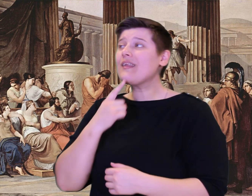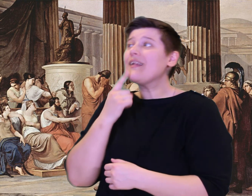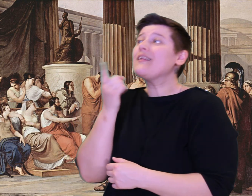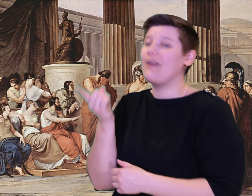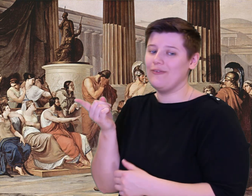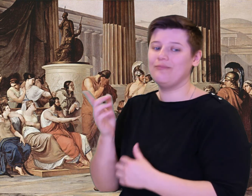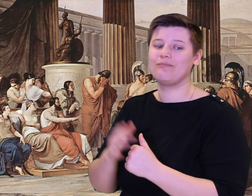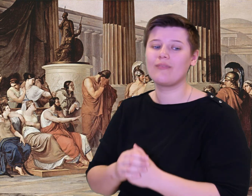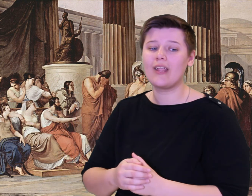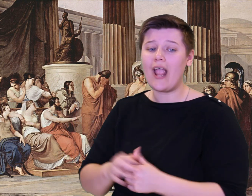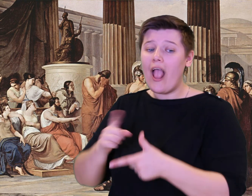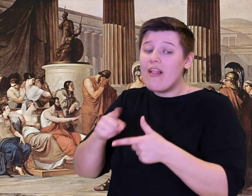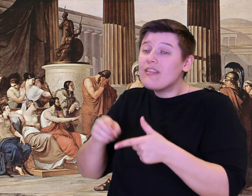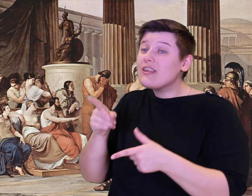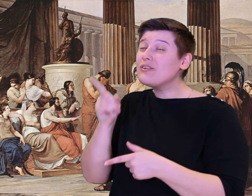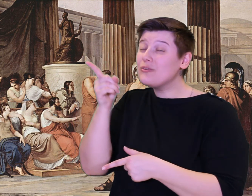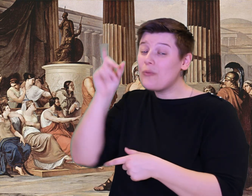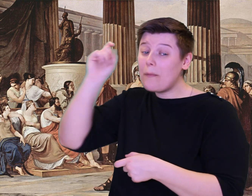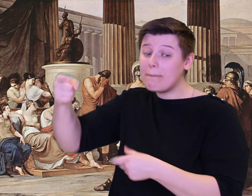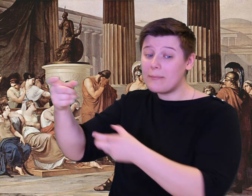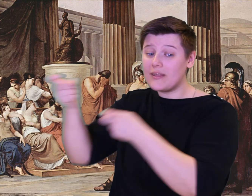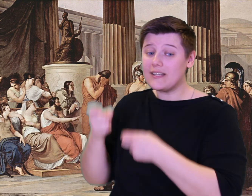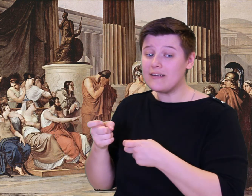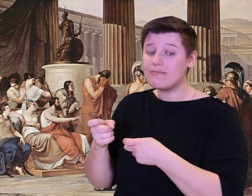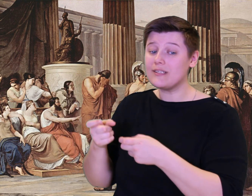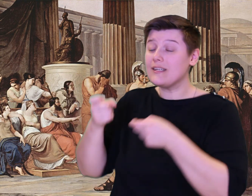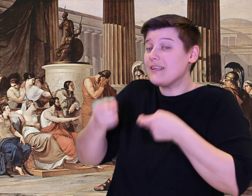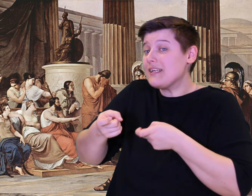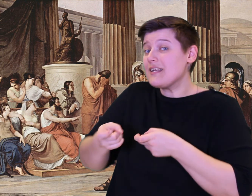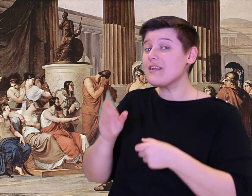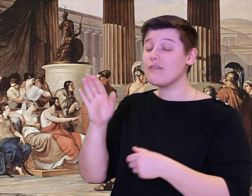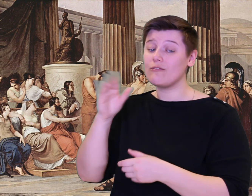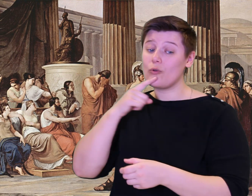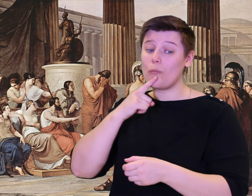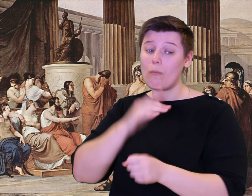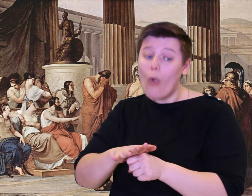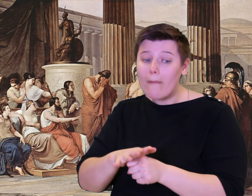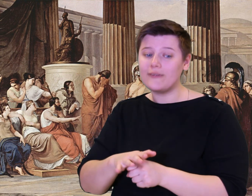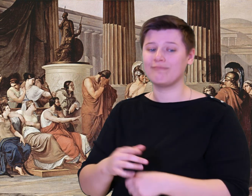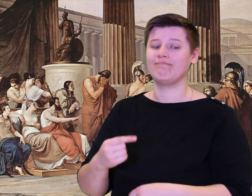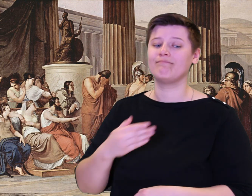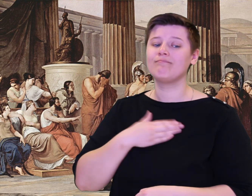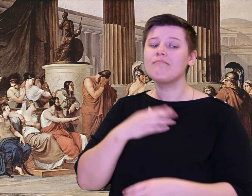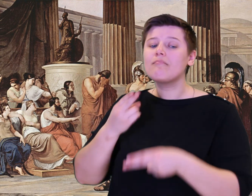"Cyclops, you asked my name. I will reveal it. Then you must give the gift you